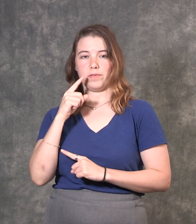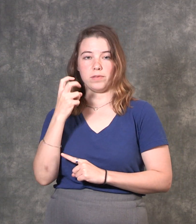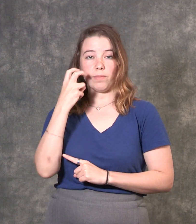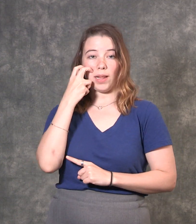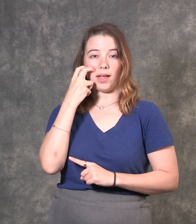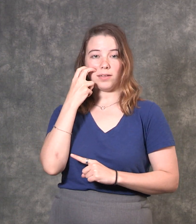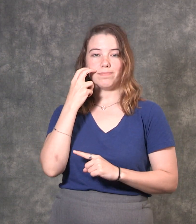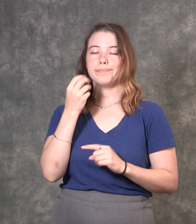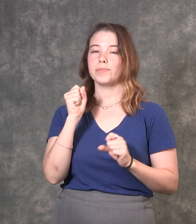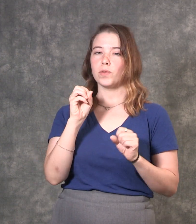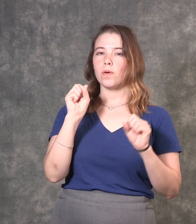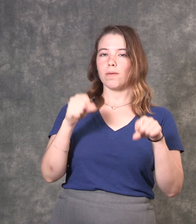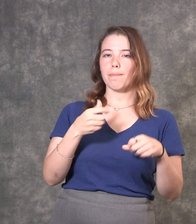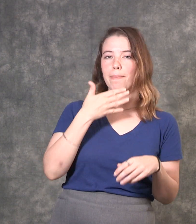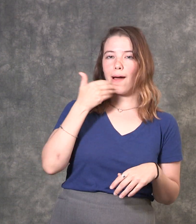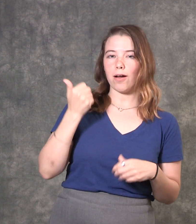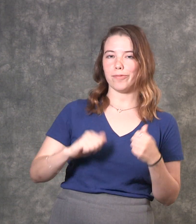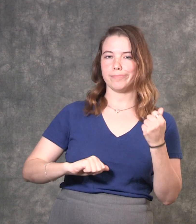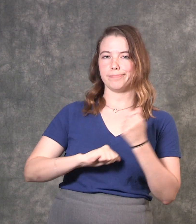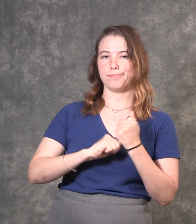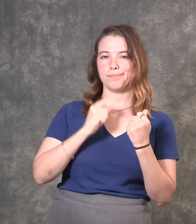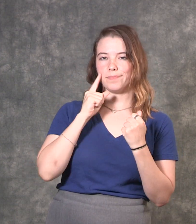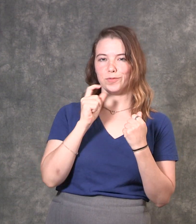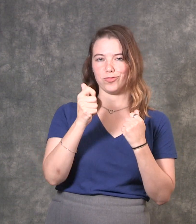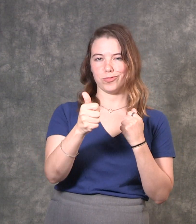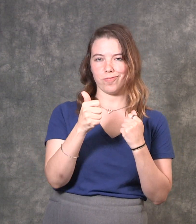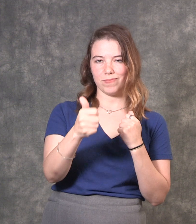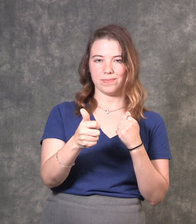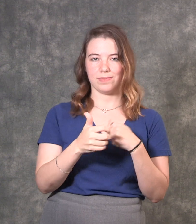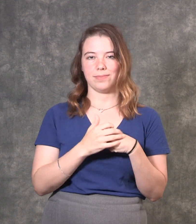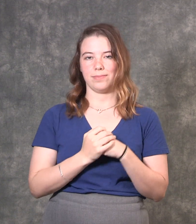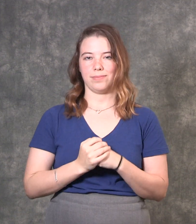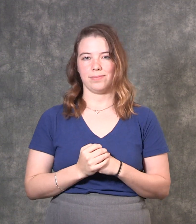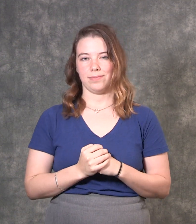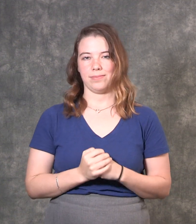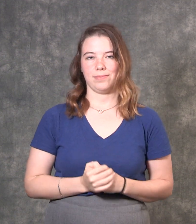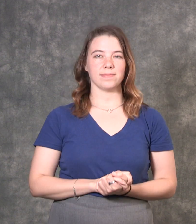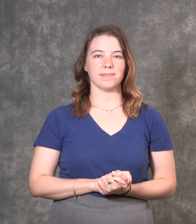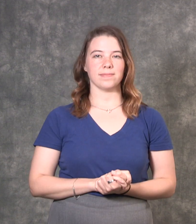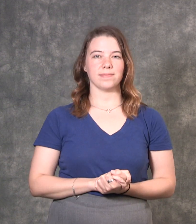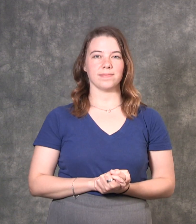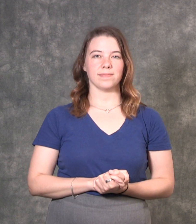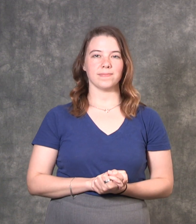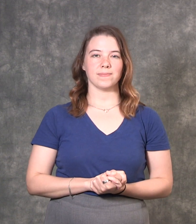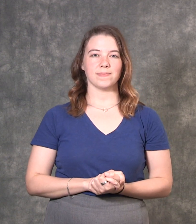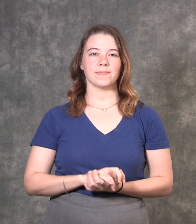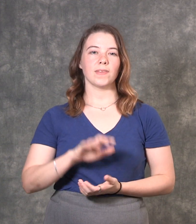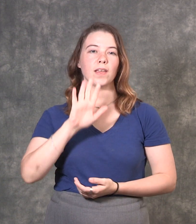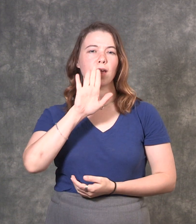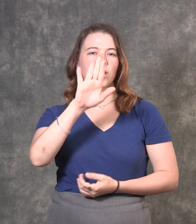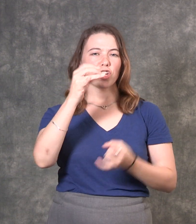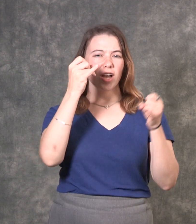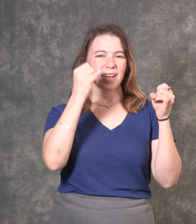Blind, so you can do a better job self-advocating. Your Individualized Plan